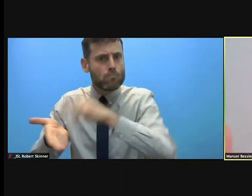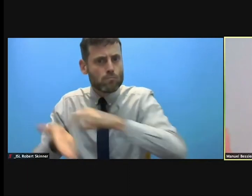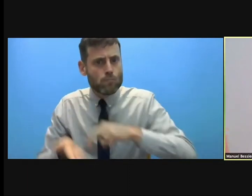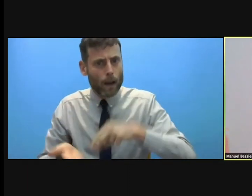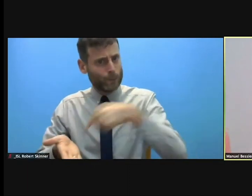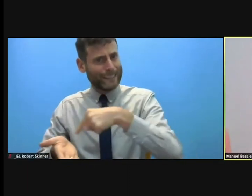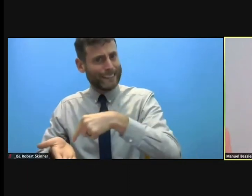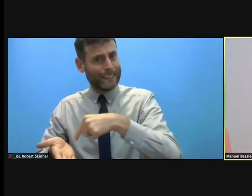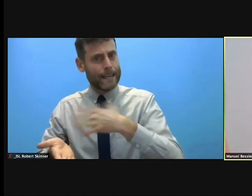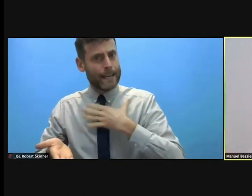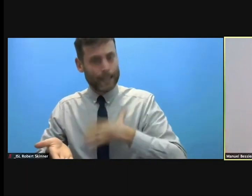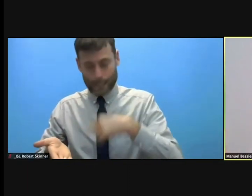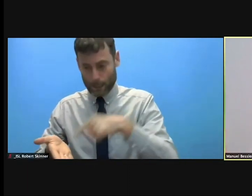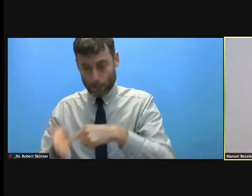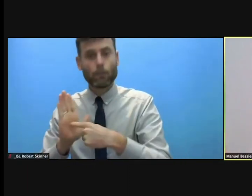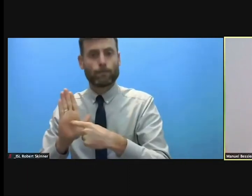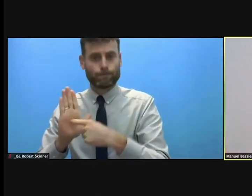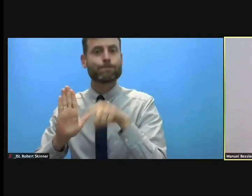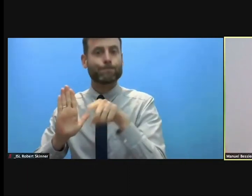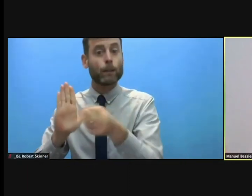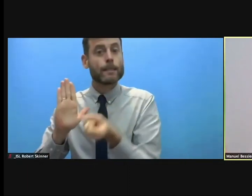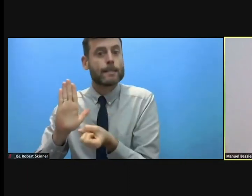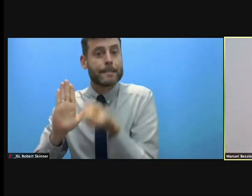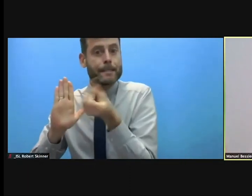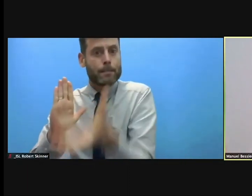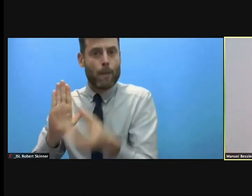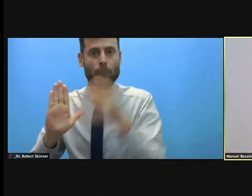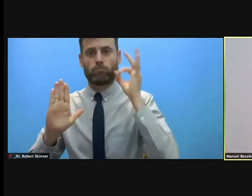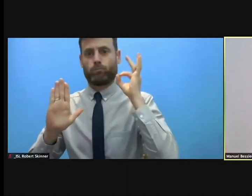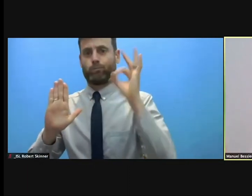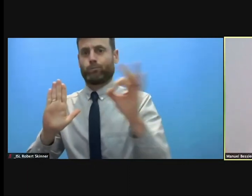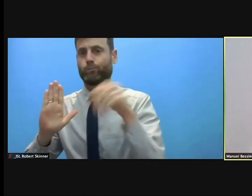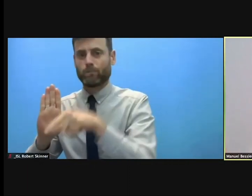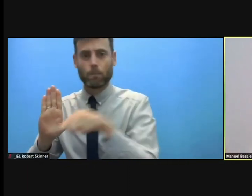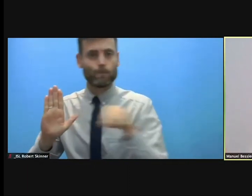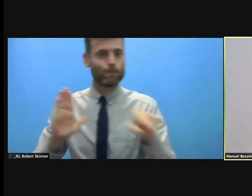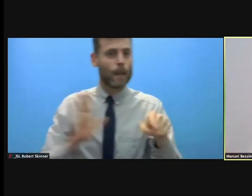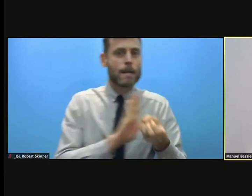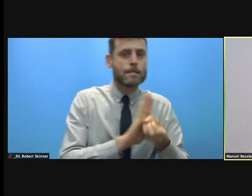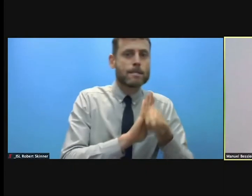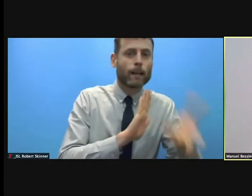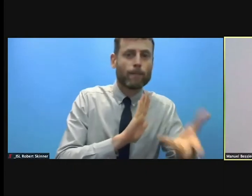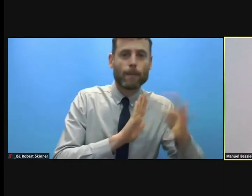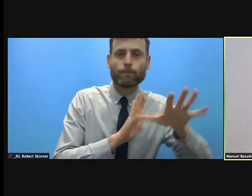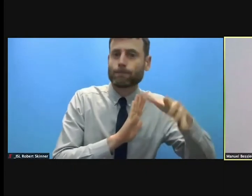good understanding of the needs in terms of financing when it comes to protection. Last year